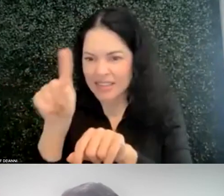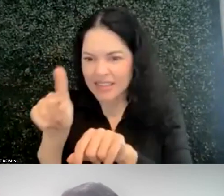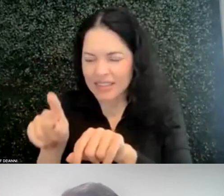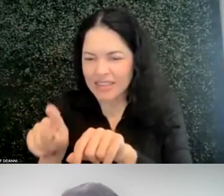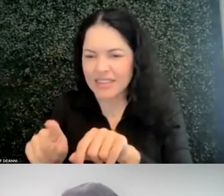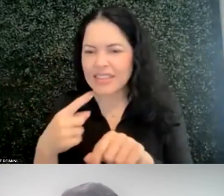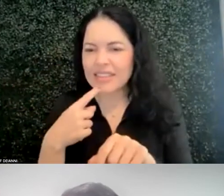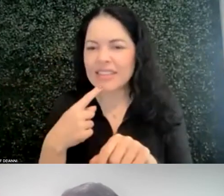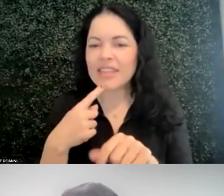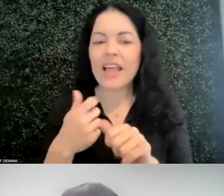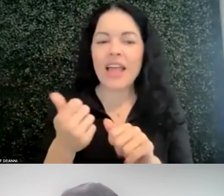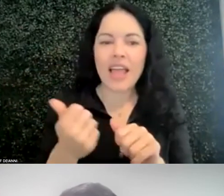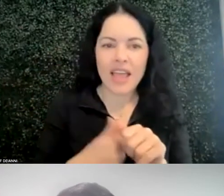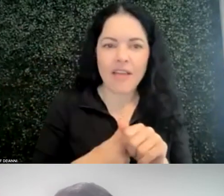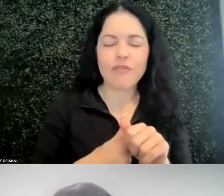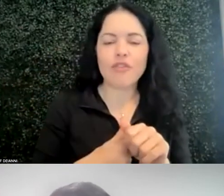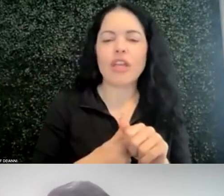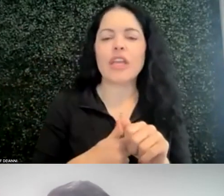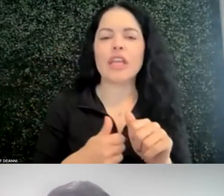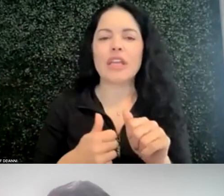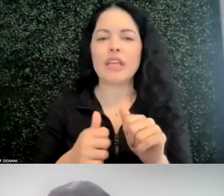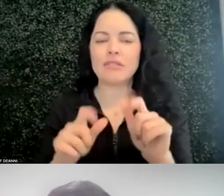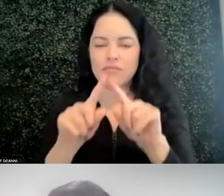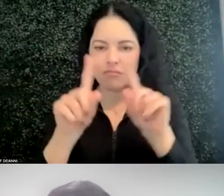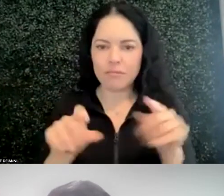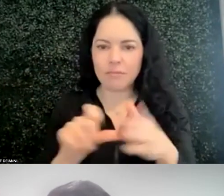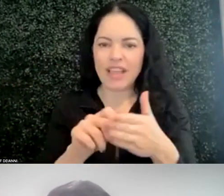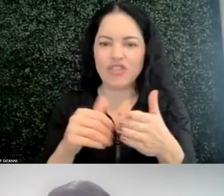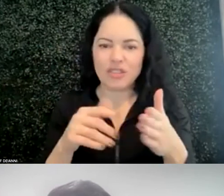finding support at the bottom of the page. That's fantastic. Yeah, I love that.